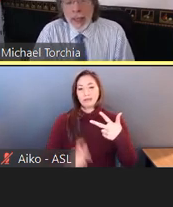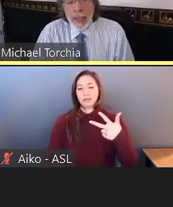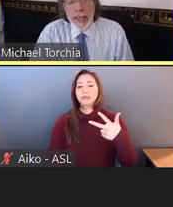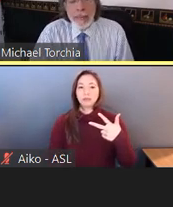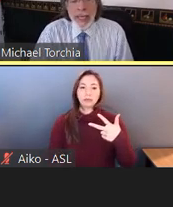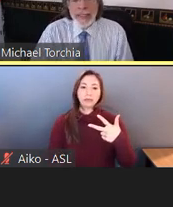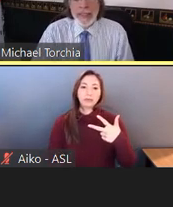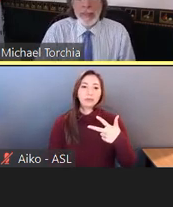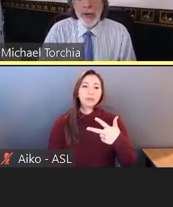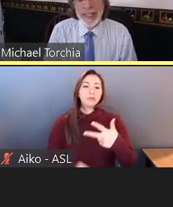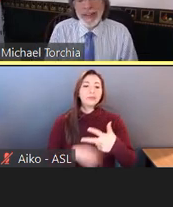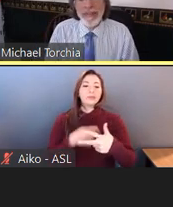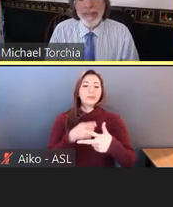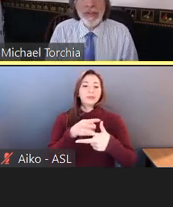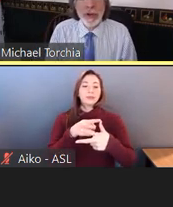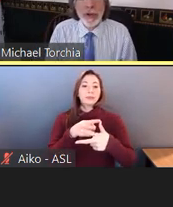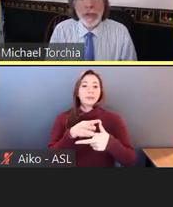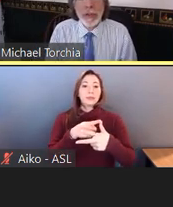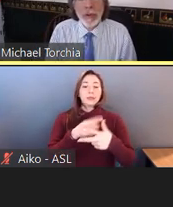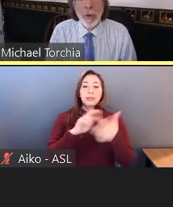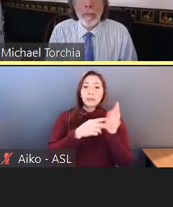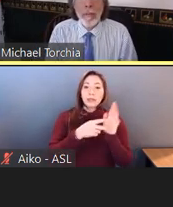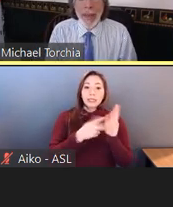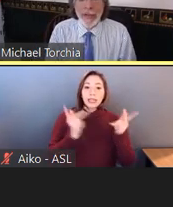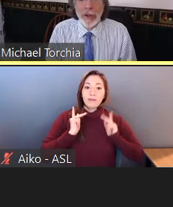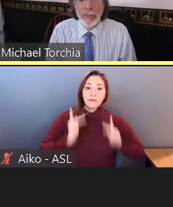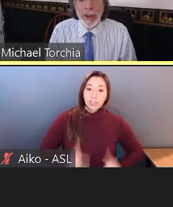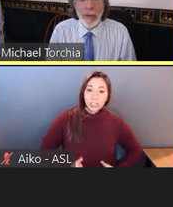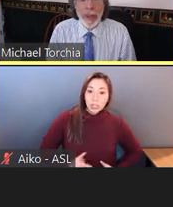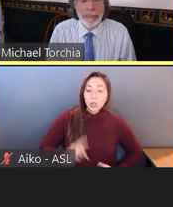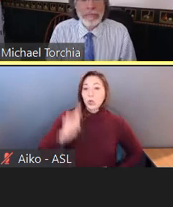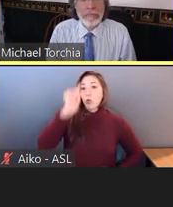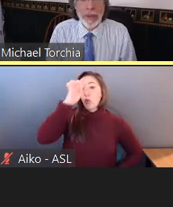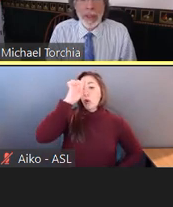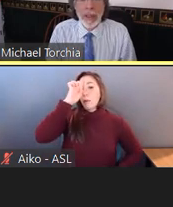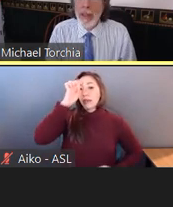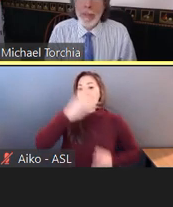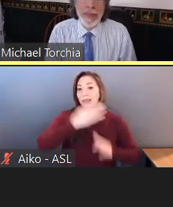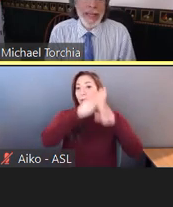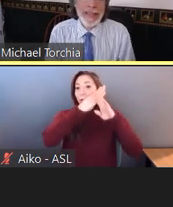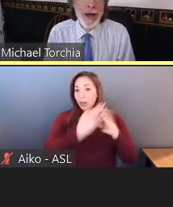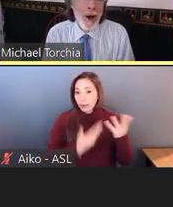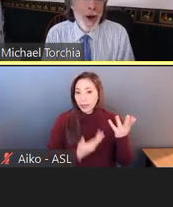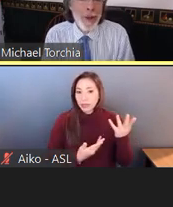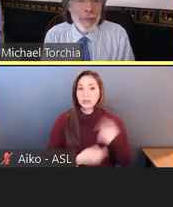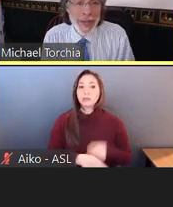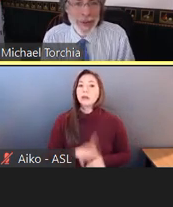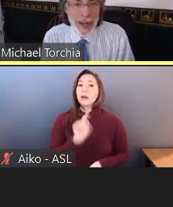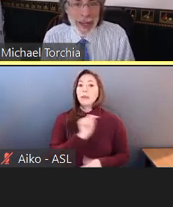it means that someone has a physical or mental impairment, but that's not all that means, right?